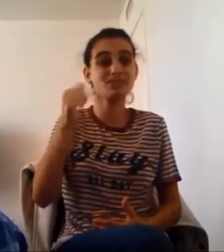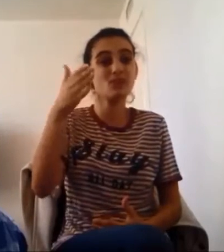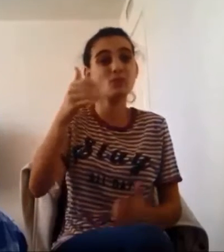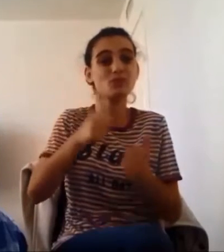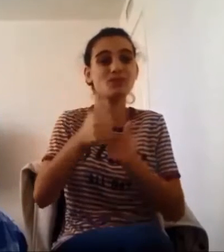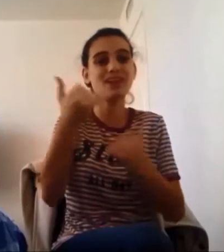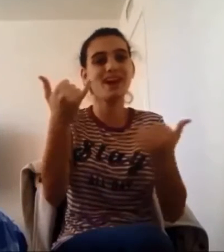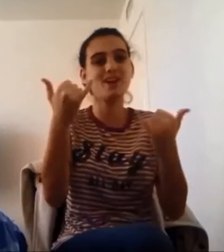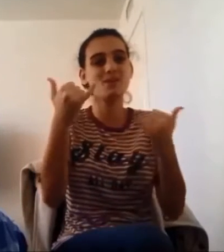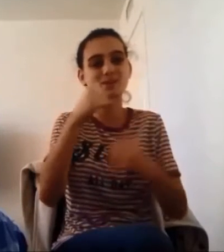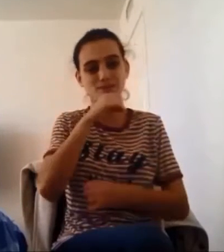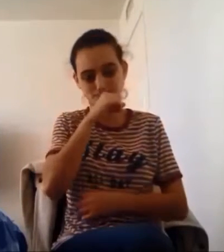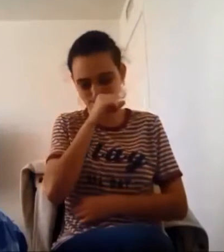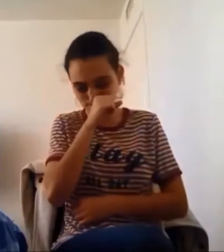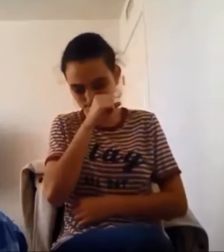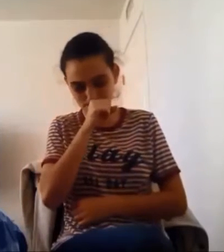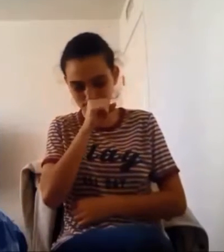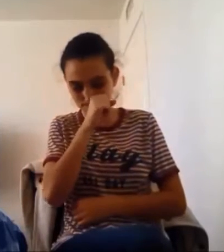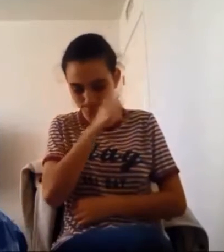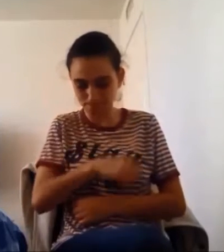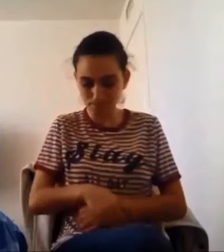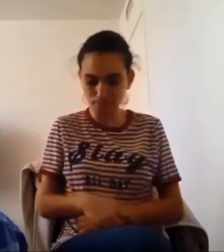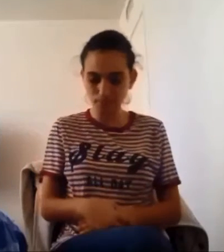Wish I was there with you now